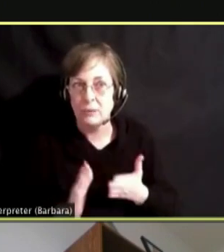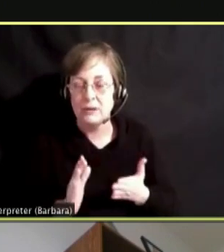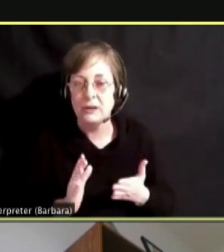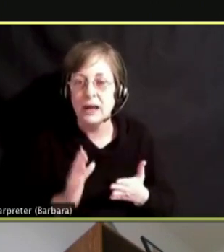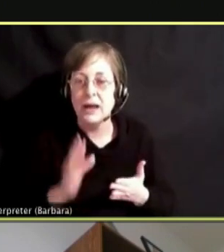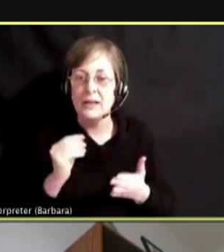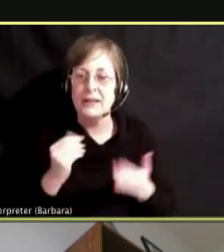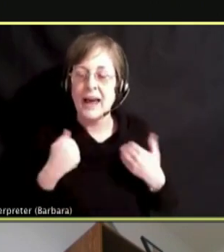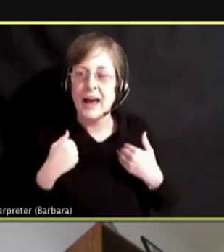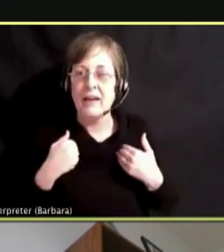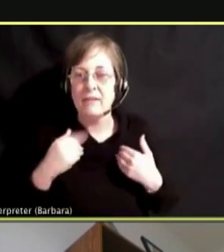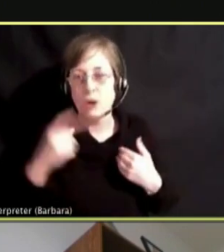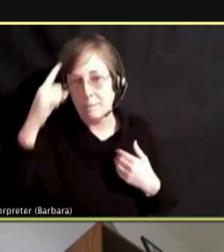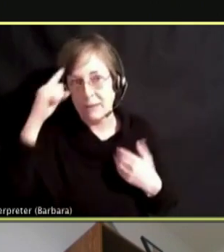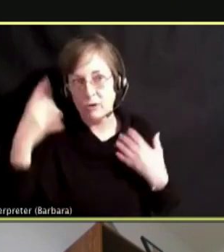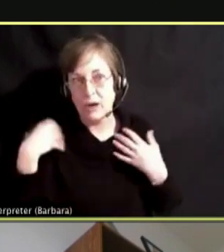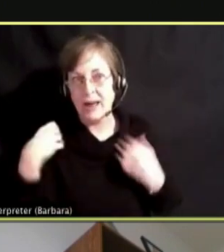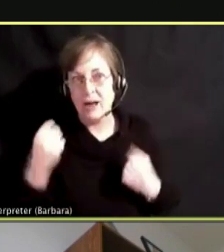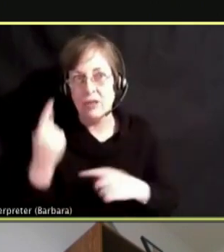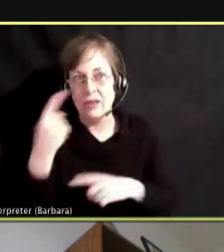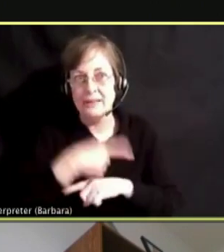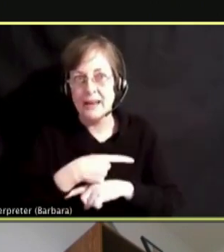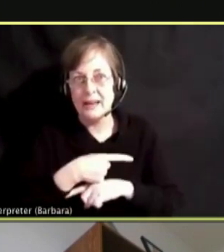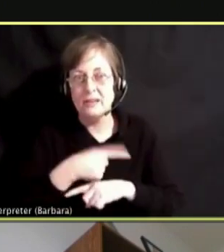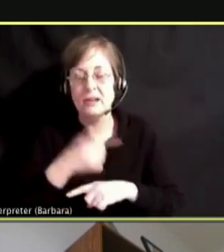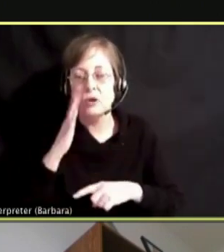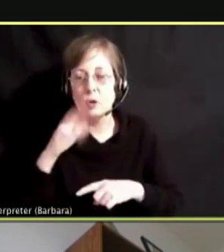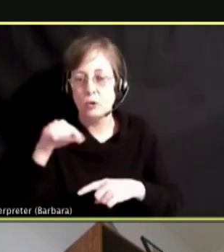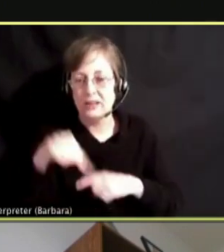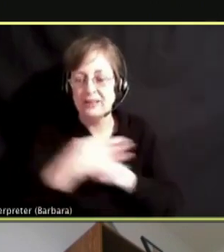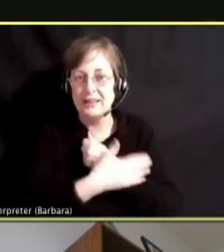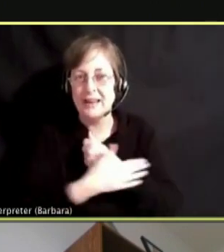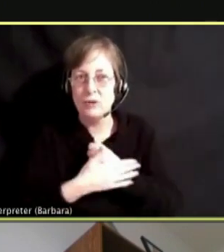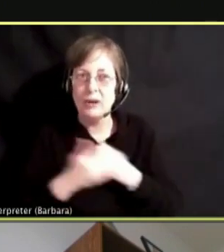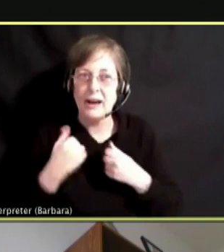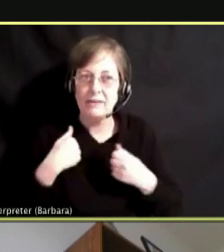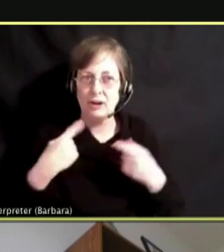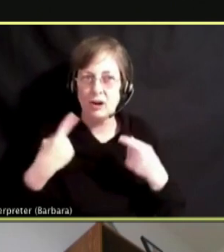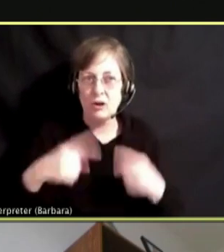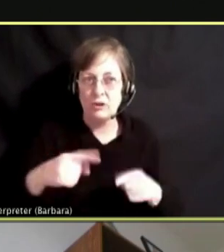AND OTHERS CONTROVERSY OVER THAT, BUT SPECIFICALLY LOOKING AT DAYS IN WHICH YOU AND YOUR CHILD